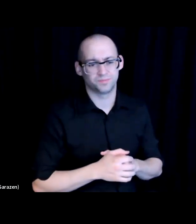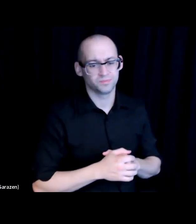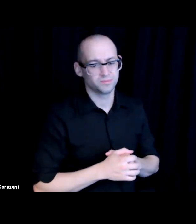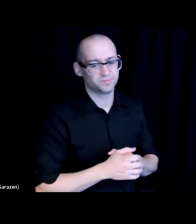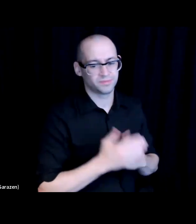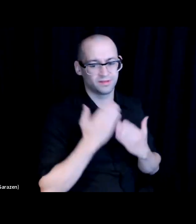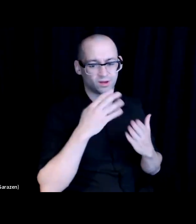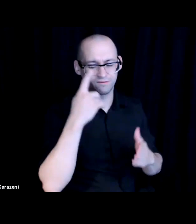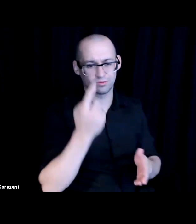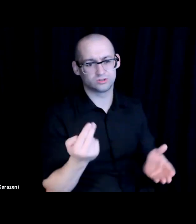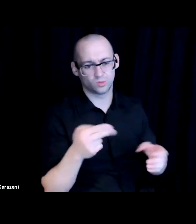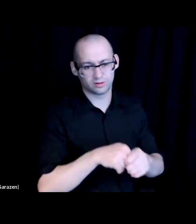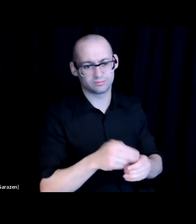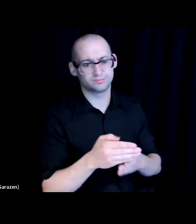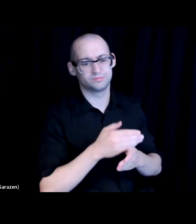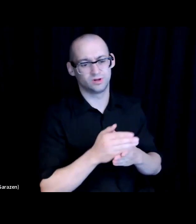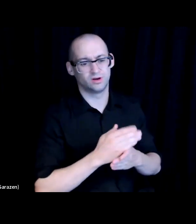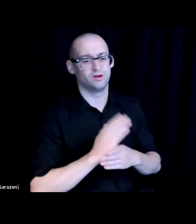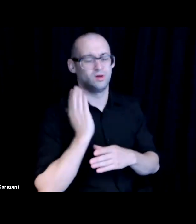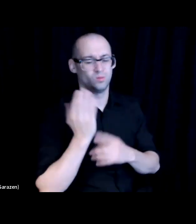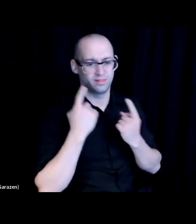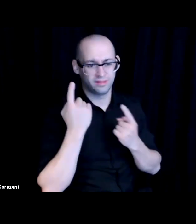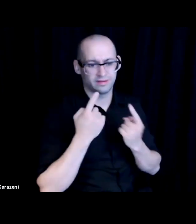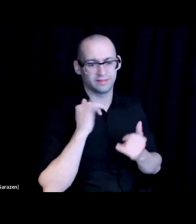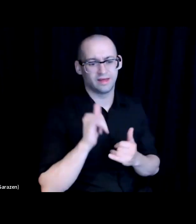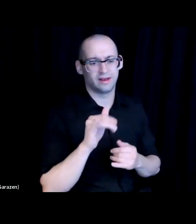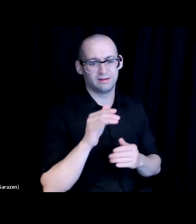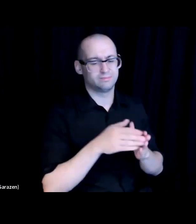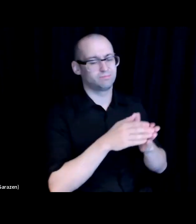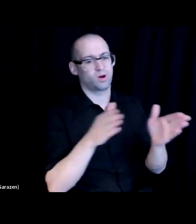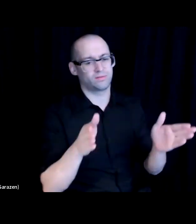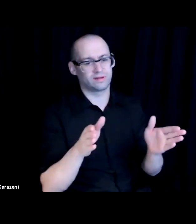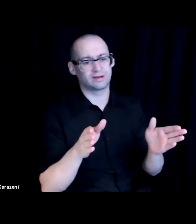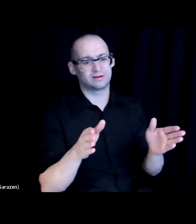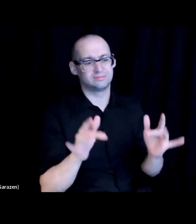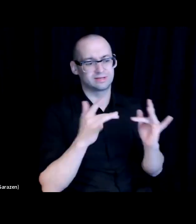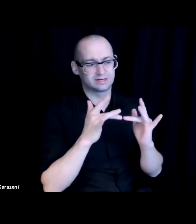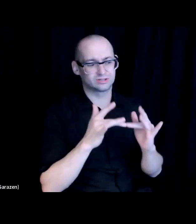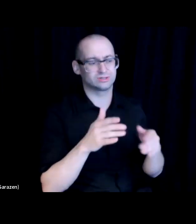I think we think that I mean broadly digital inequities, right?